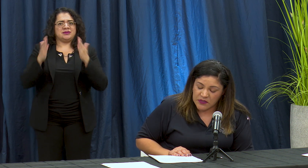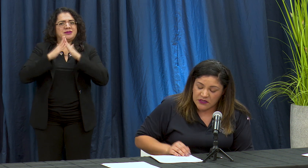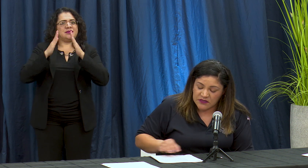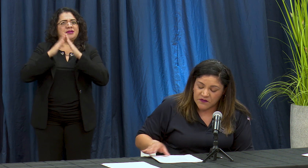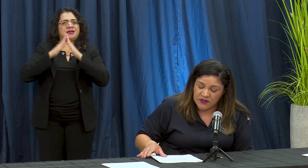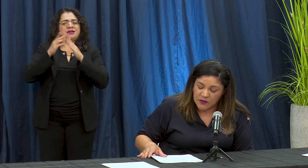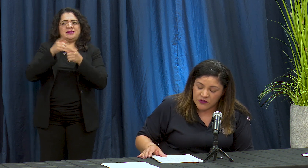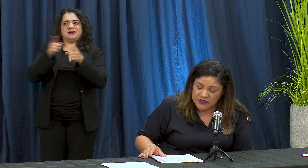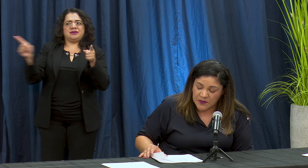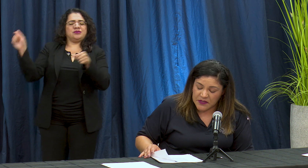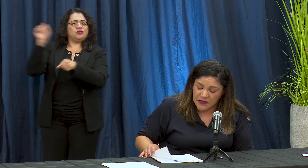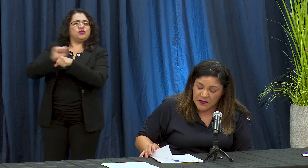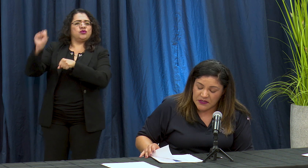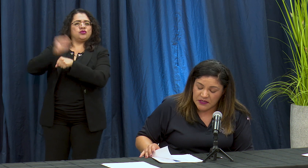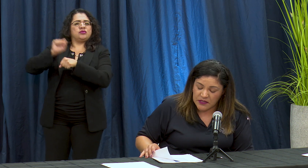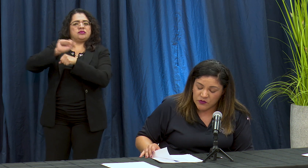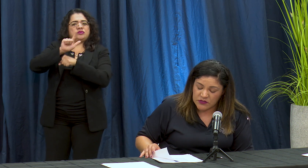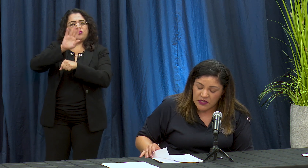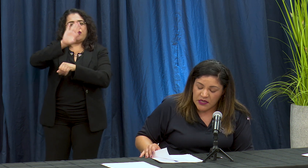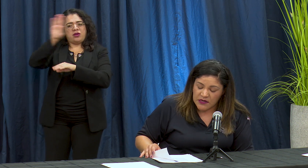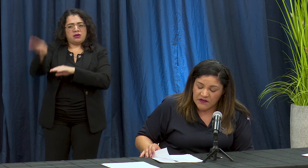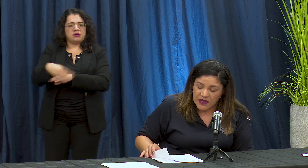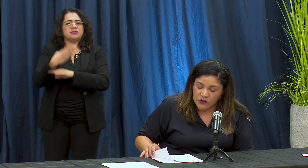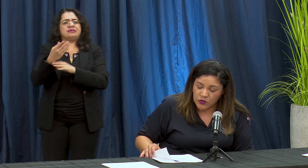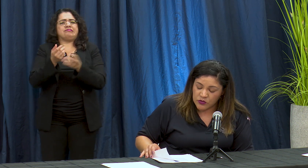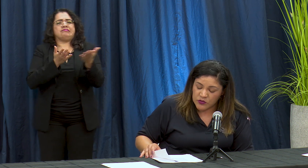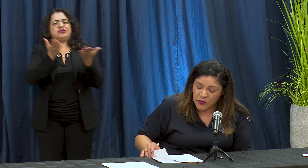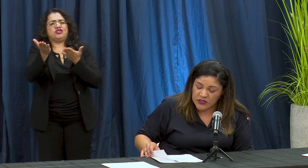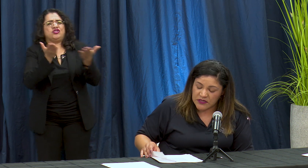mientras en frente Moses Tappan Damien I see he mows nada Nando juntos por este